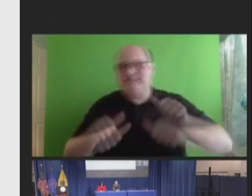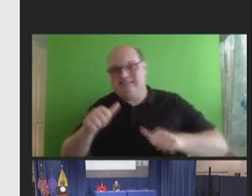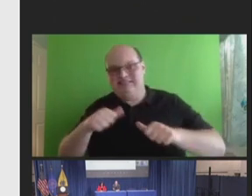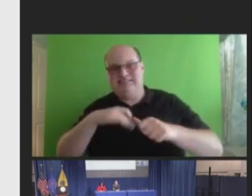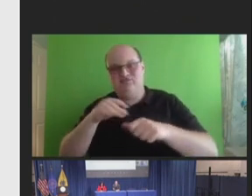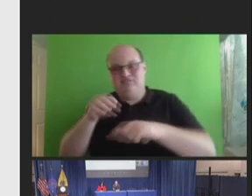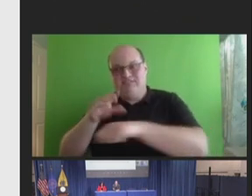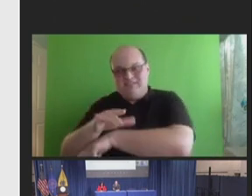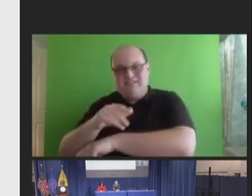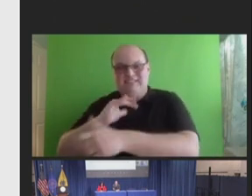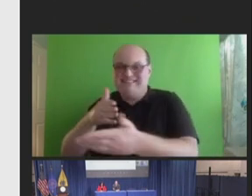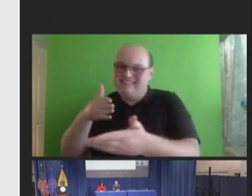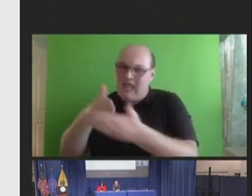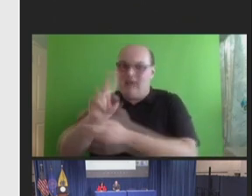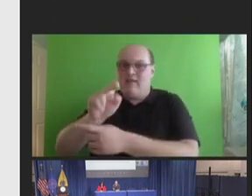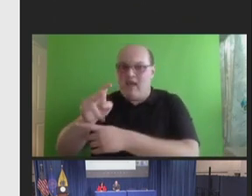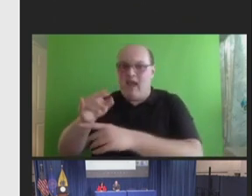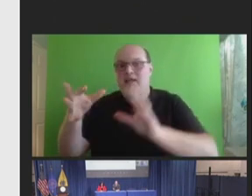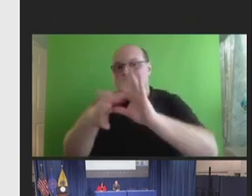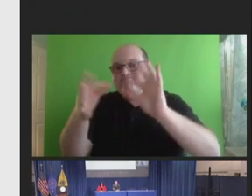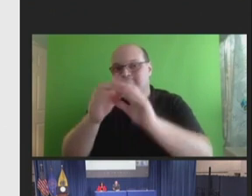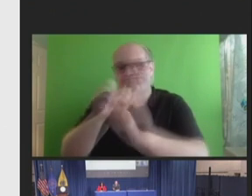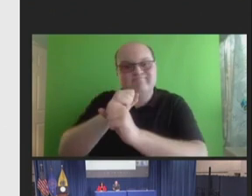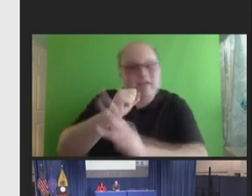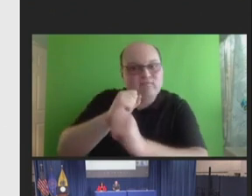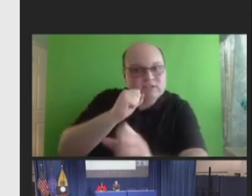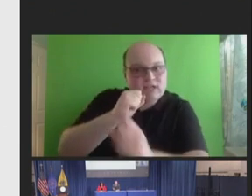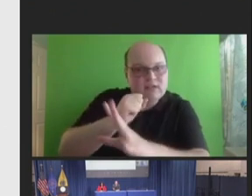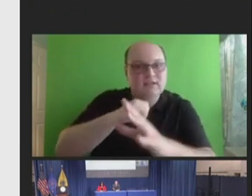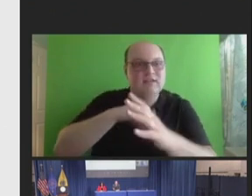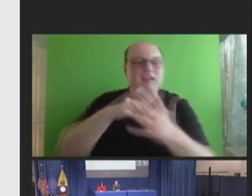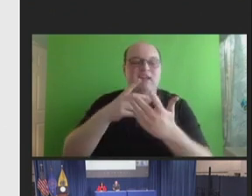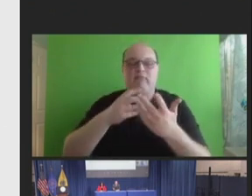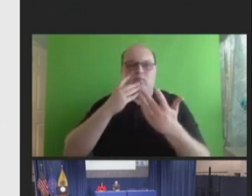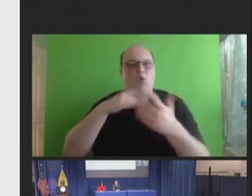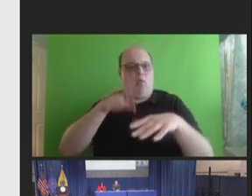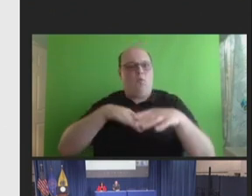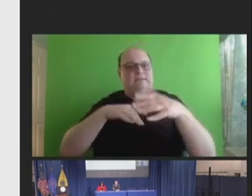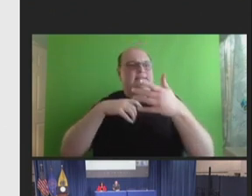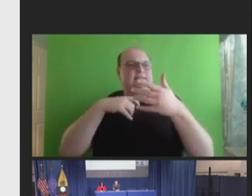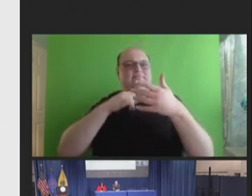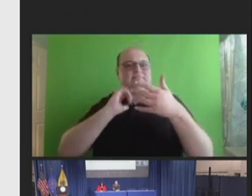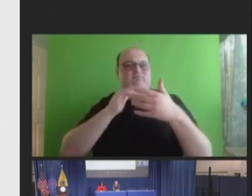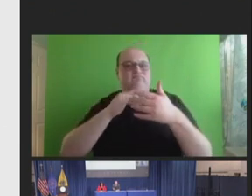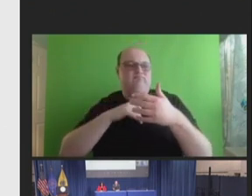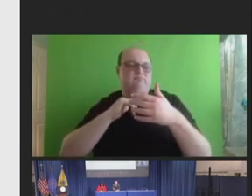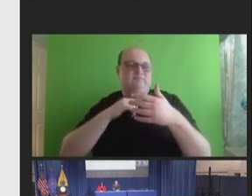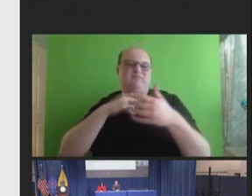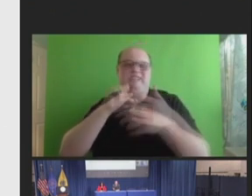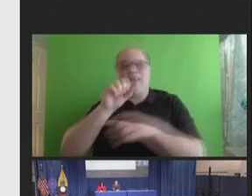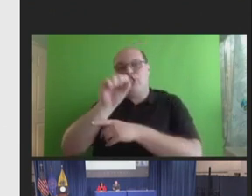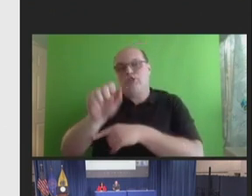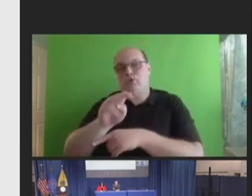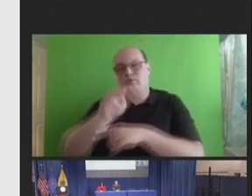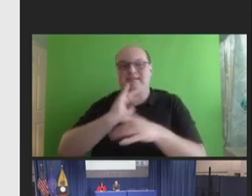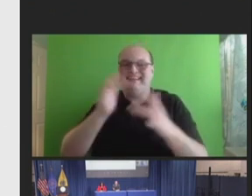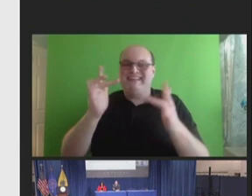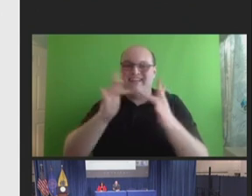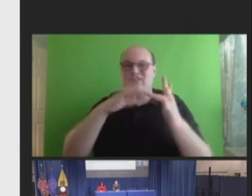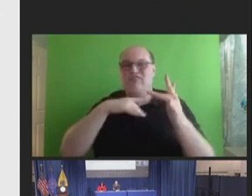messaging, and we've seen that because we knew it was their baseline. But really what has happened is that social media and the internet have really kind of allowed this